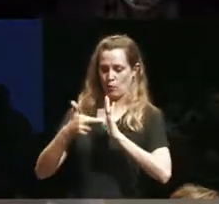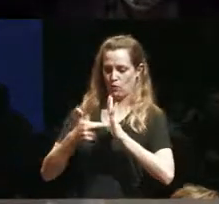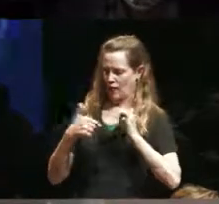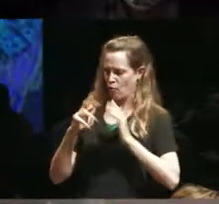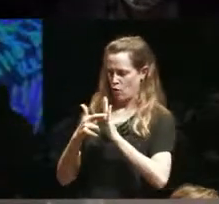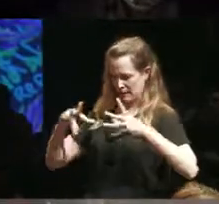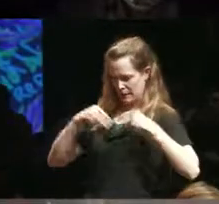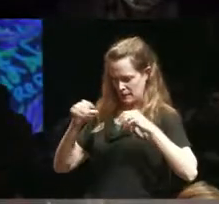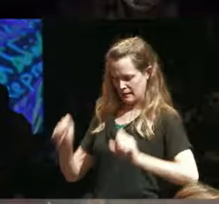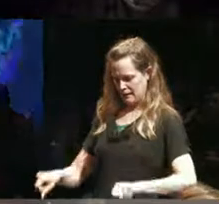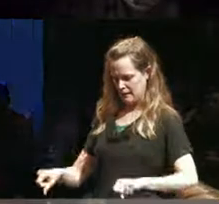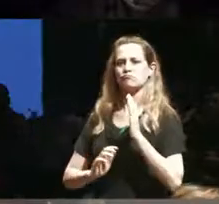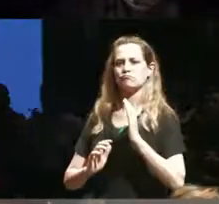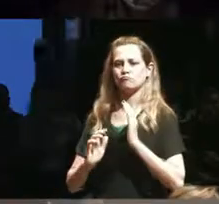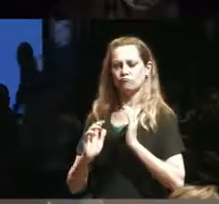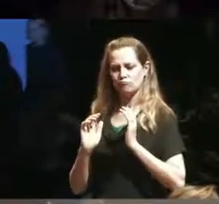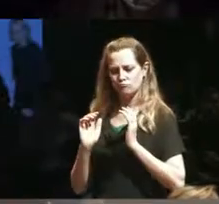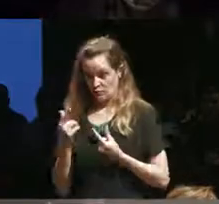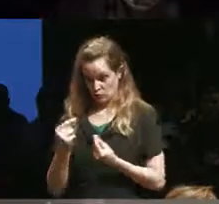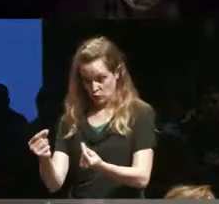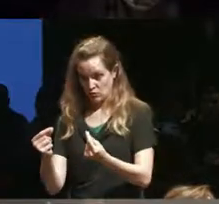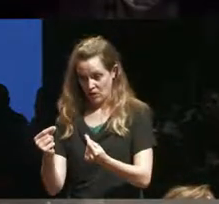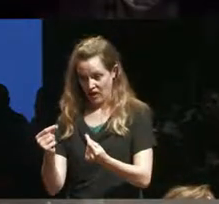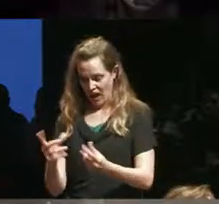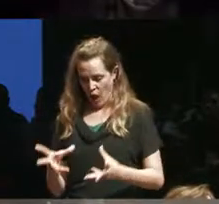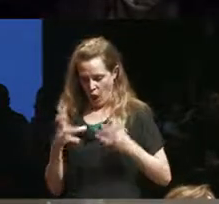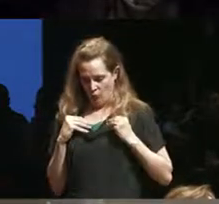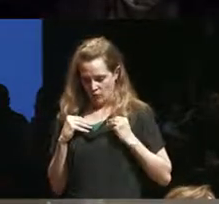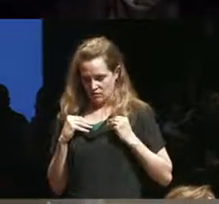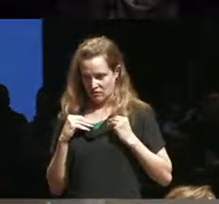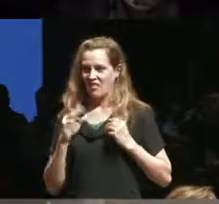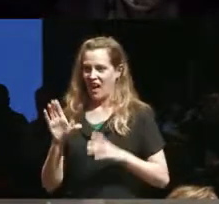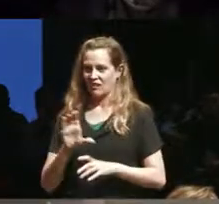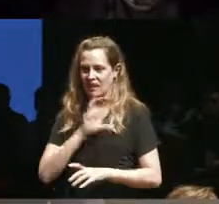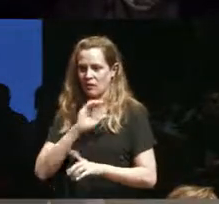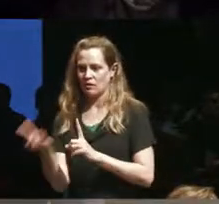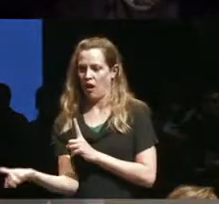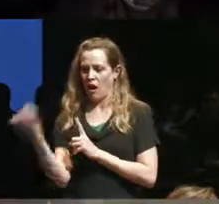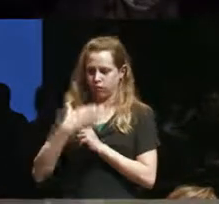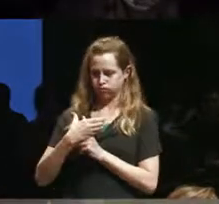comfortable to do that particular bit and own it comfortably and safely then I